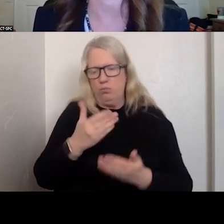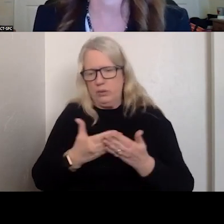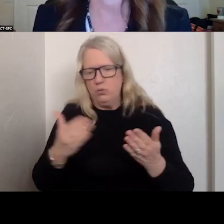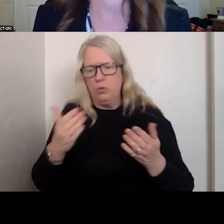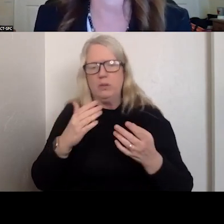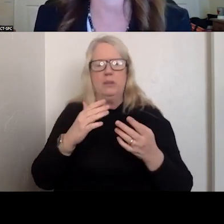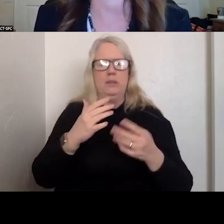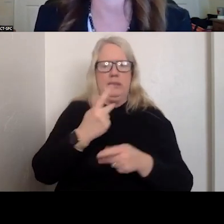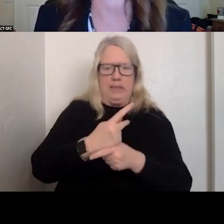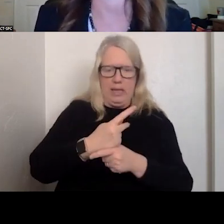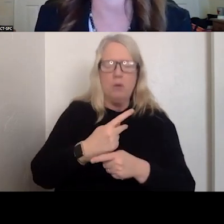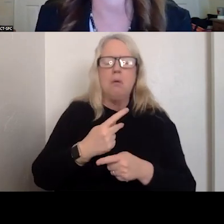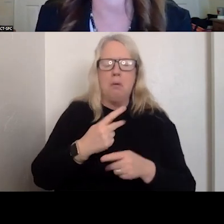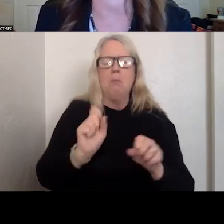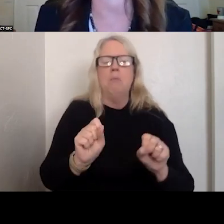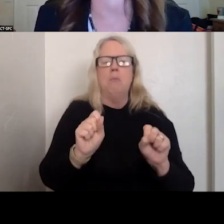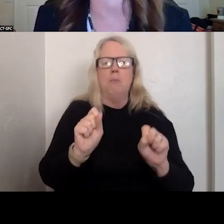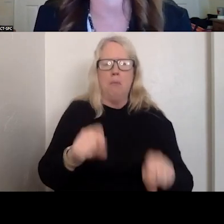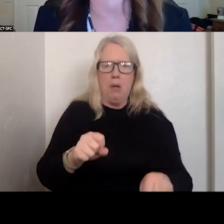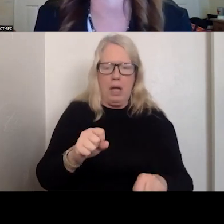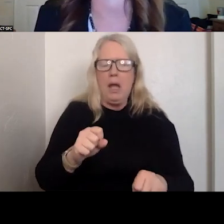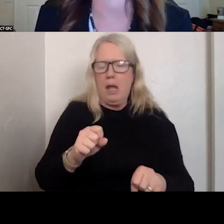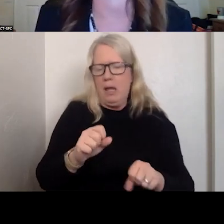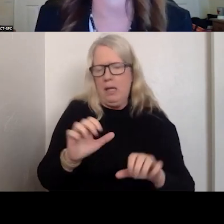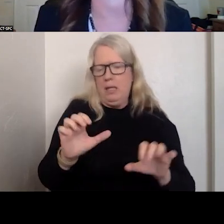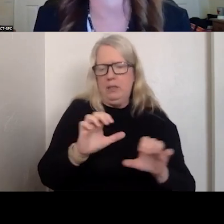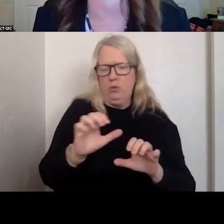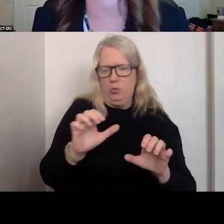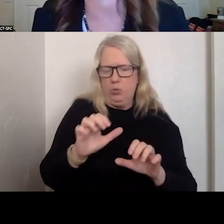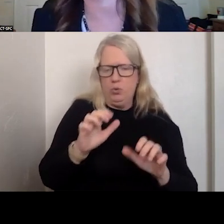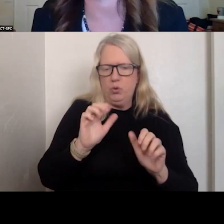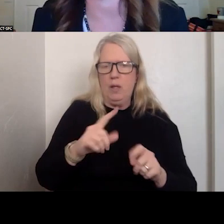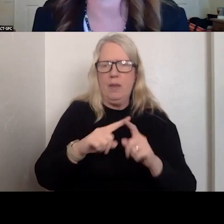THEY HAVE THE ABILITY TO DO THAT WARM HAND OFF AND CONTACT THAT